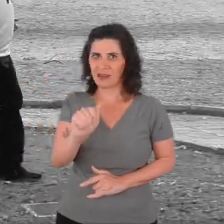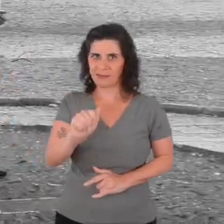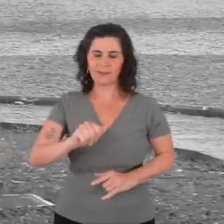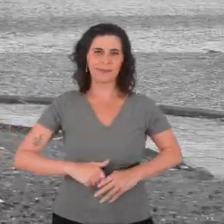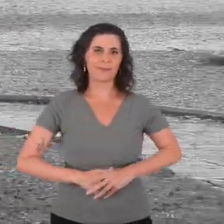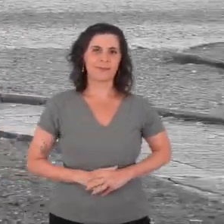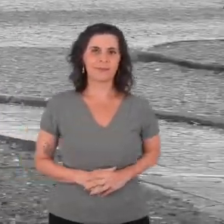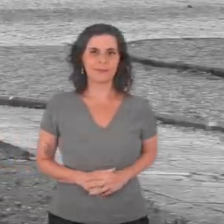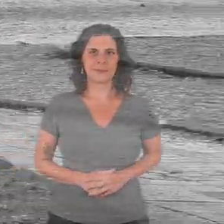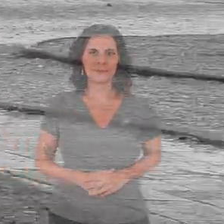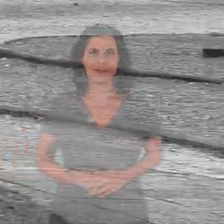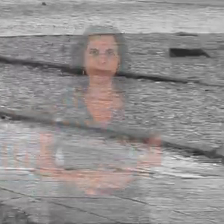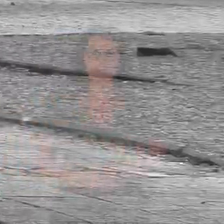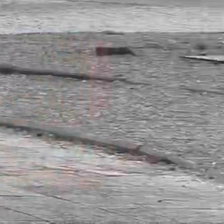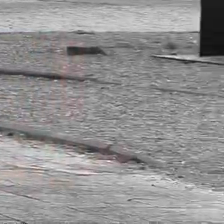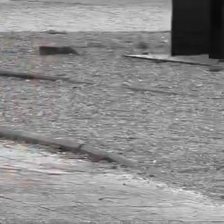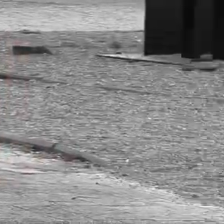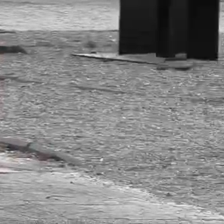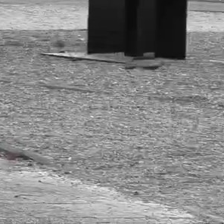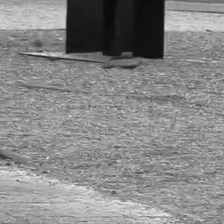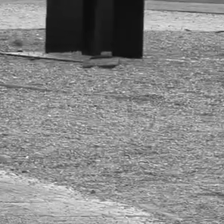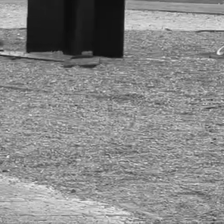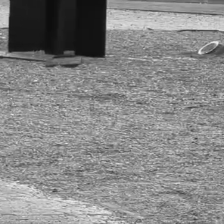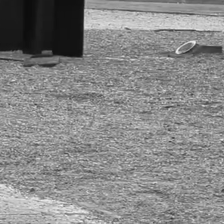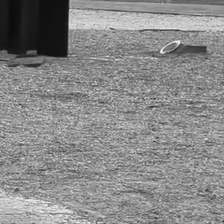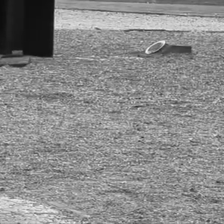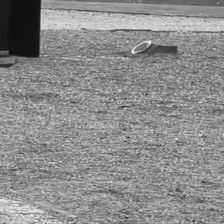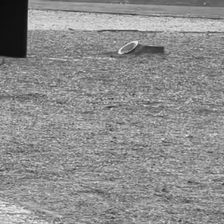[Participants walk through Ibirapuera Park]